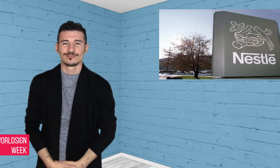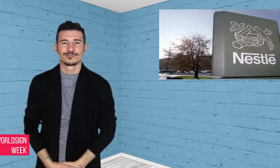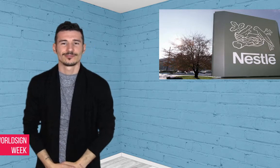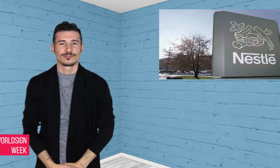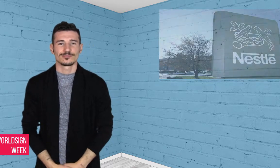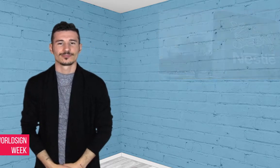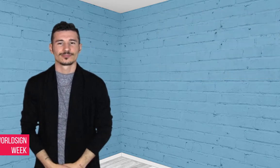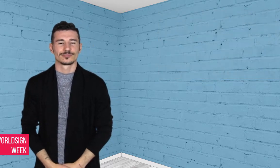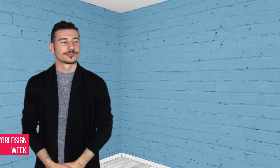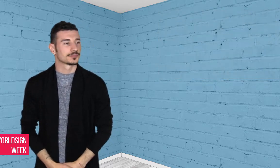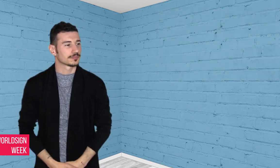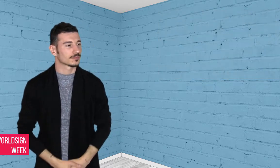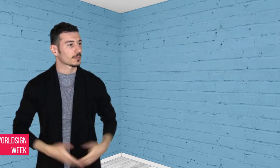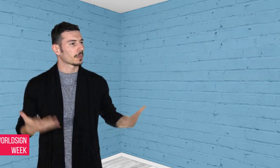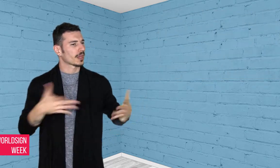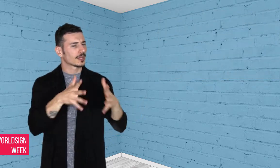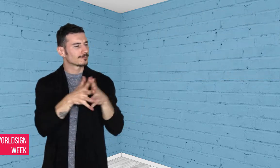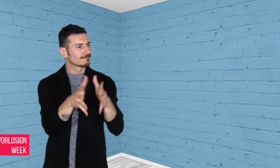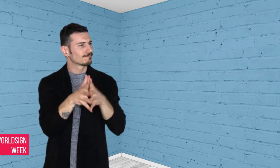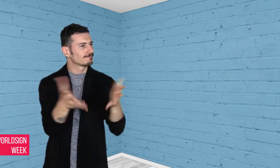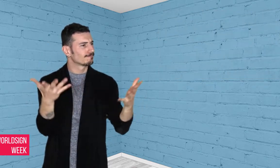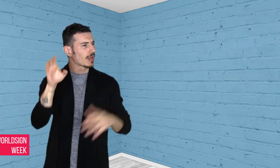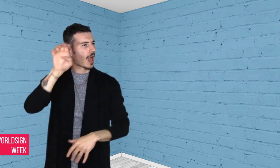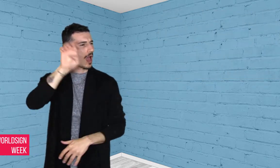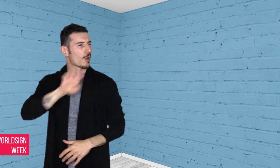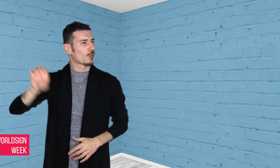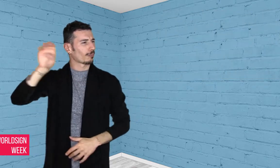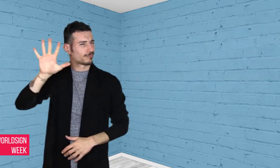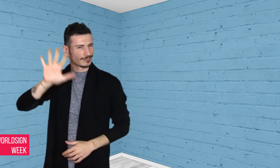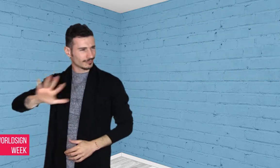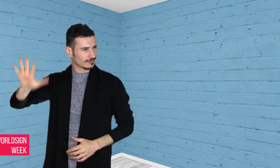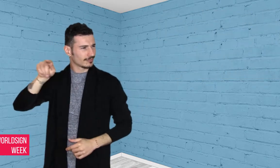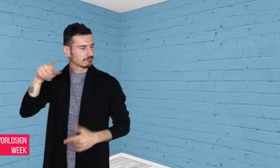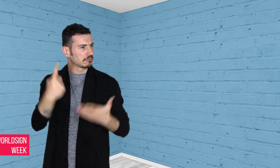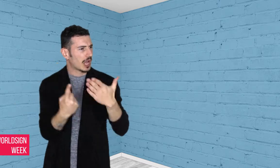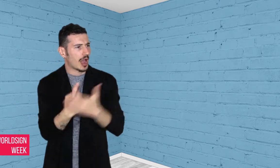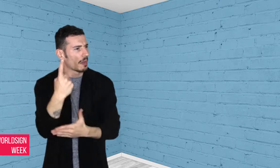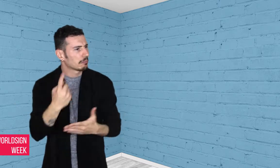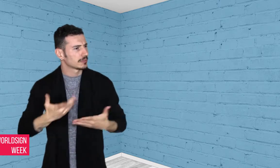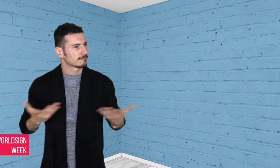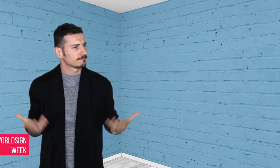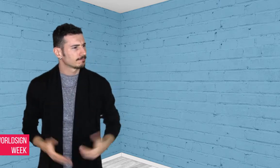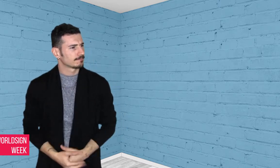Okay - next up - developing news in Europe